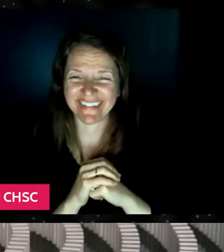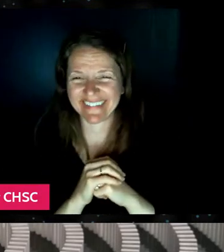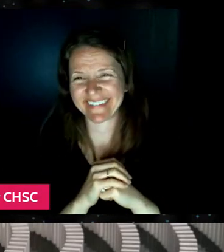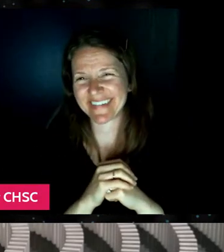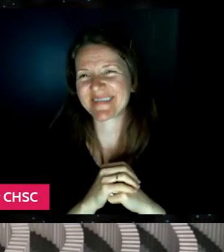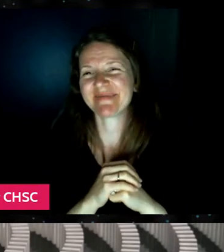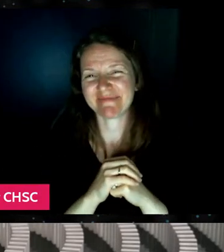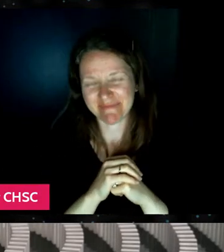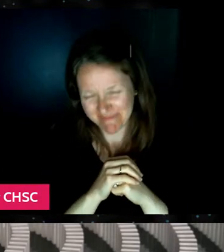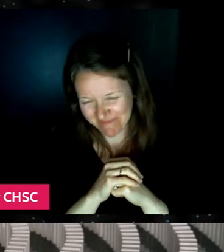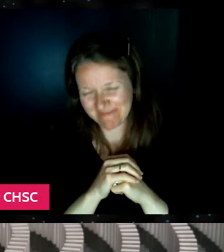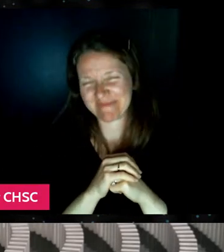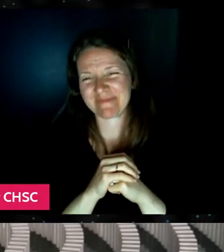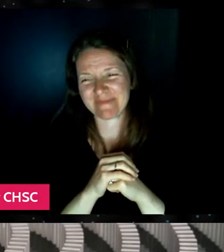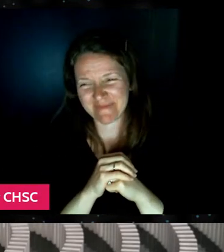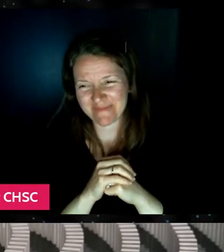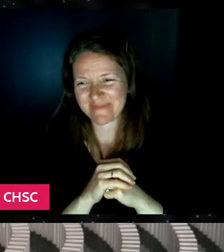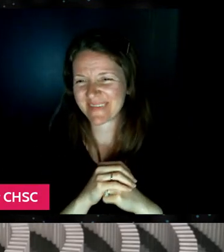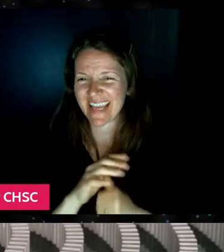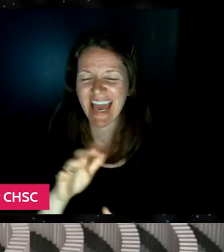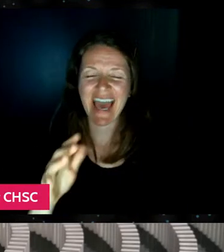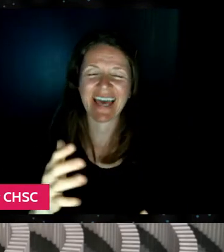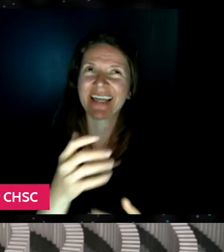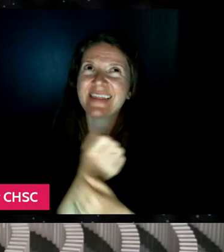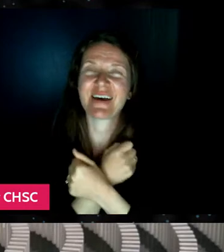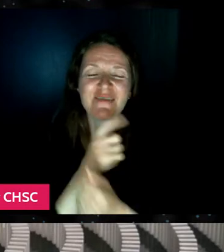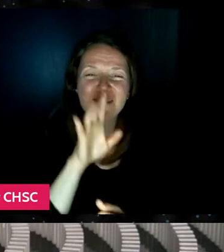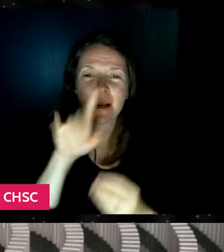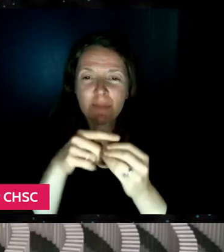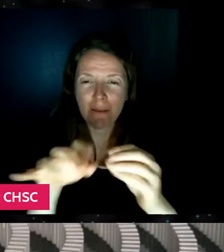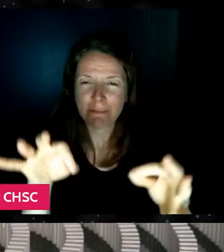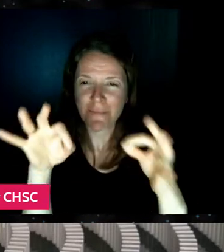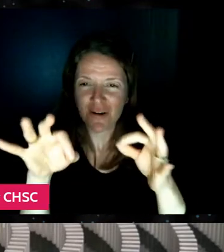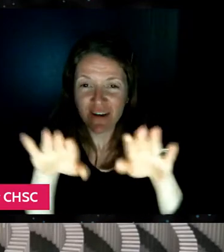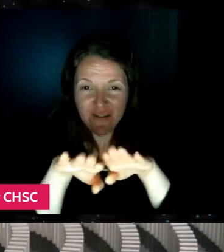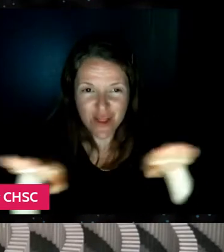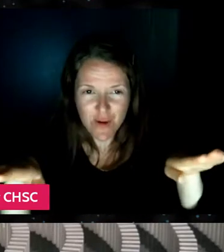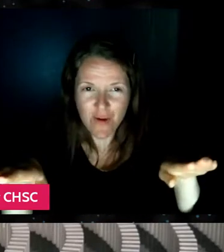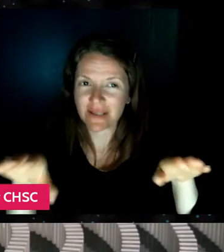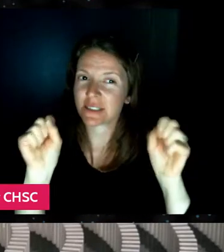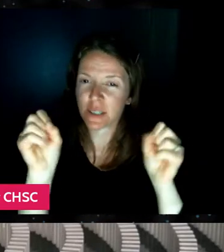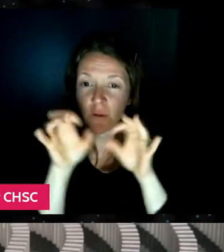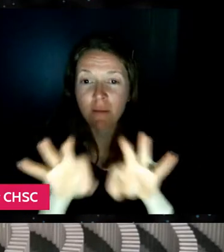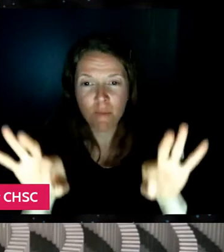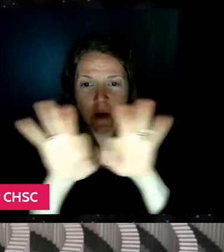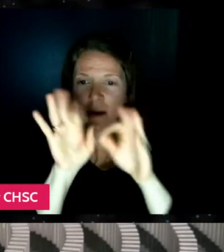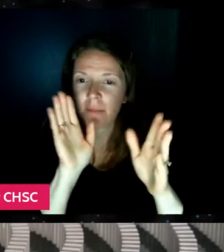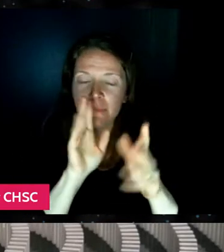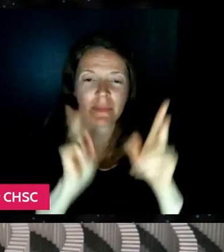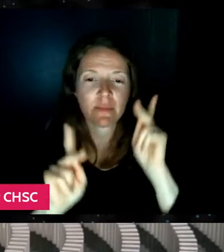I love how you mentioned the perfect flooring. So key that people probably just don't ever consider